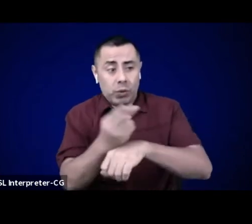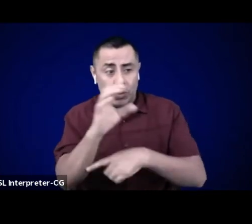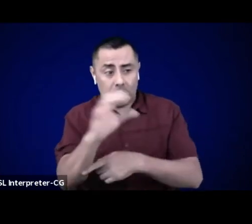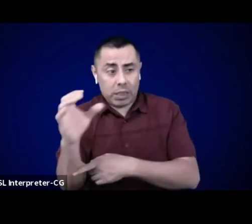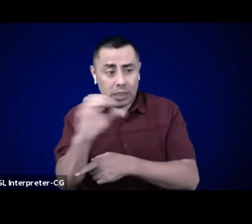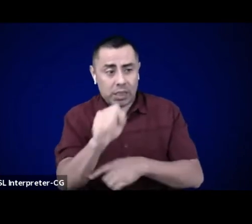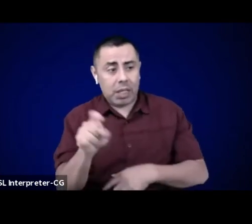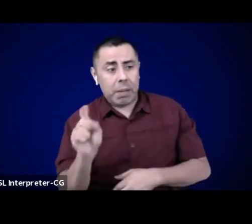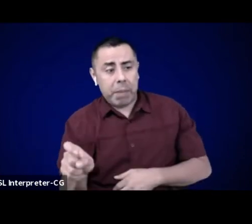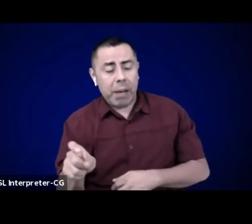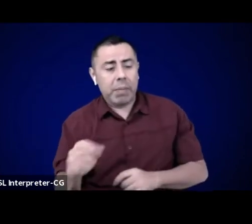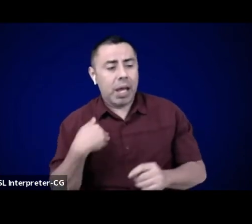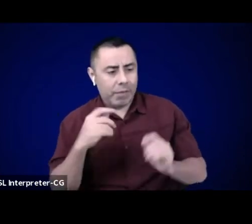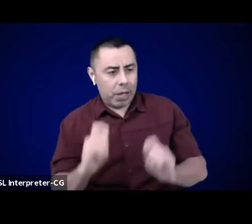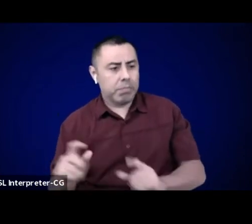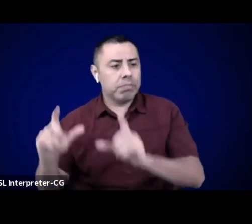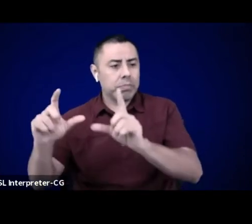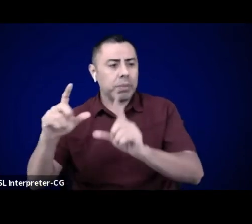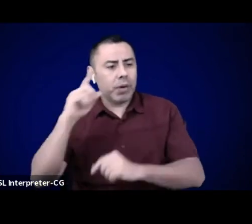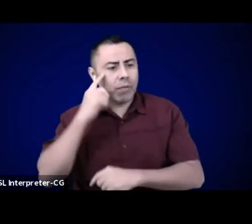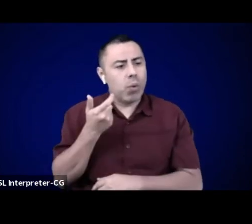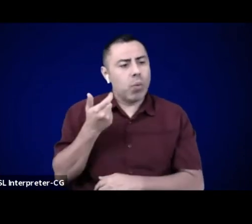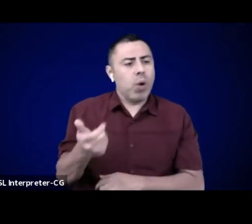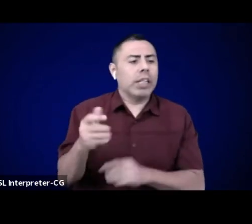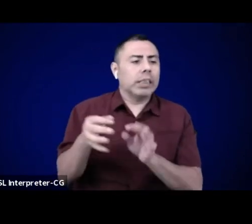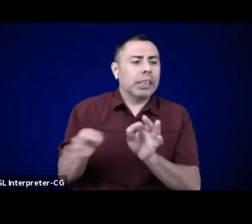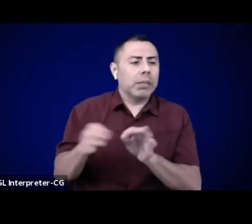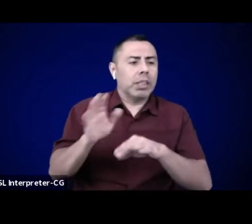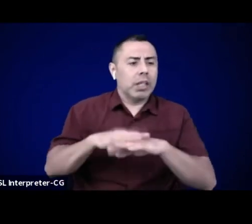And now, I'll pass the mic on to Caroline Woolard.